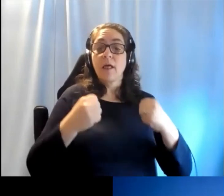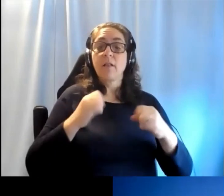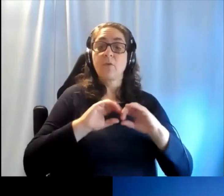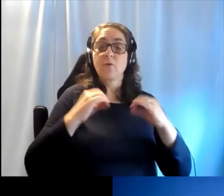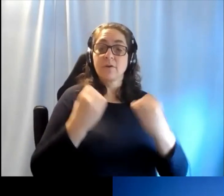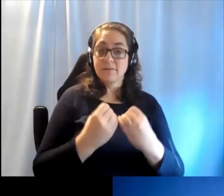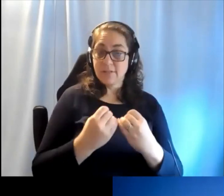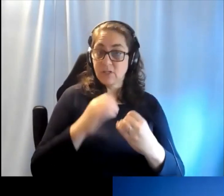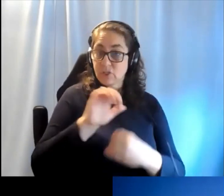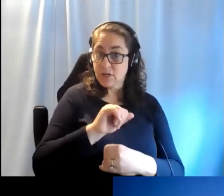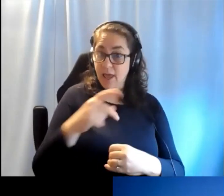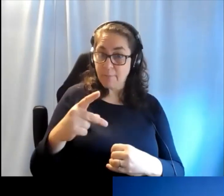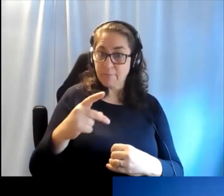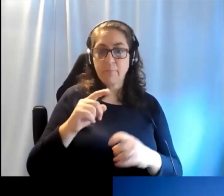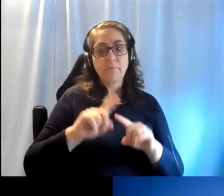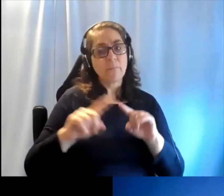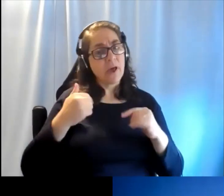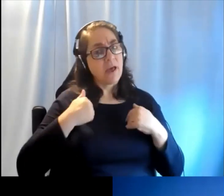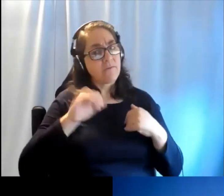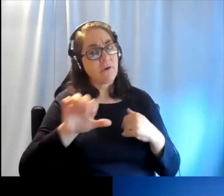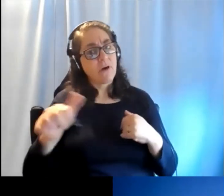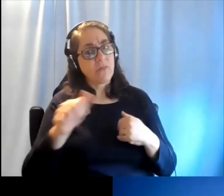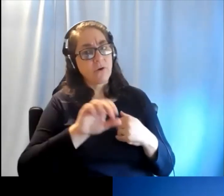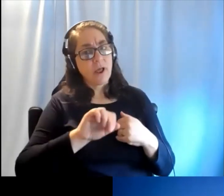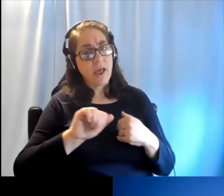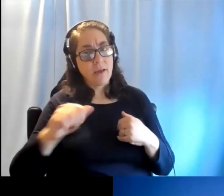but there are other apps available as well.